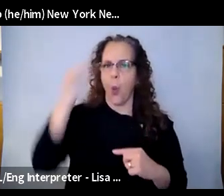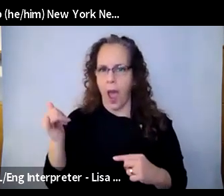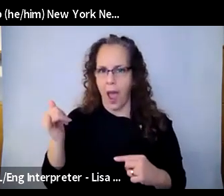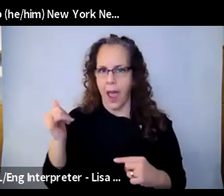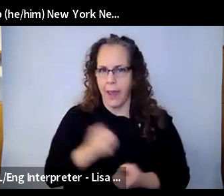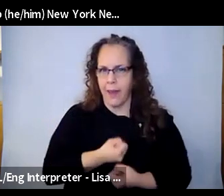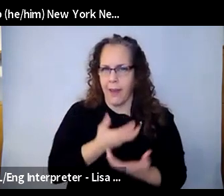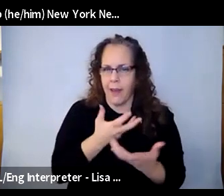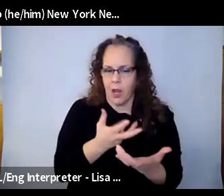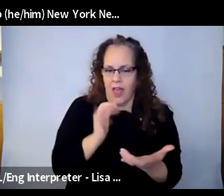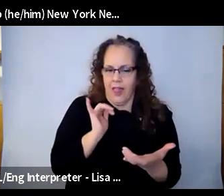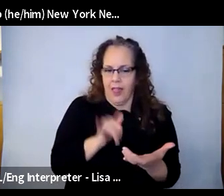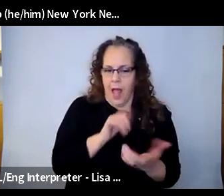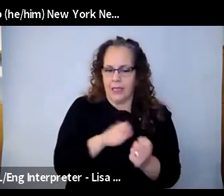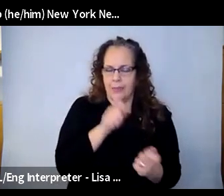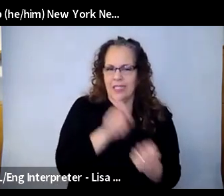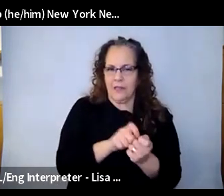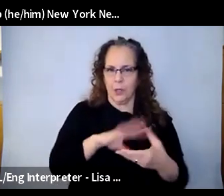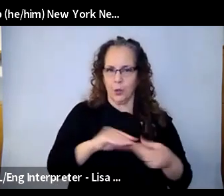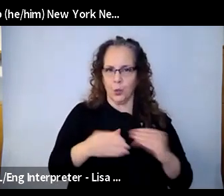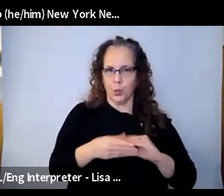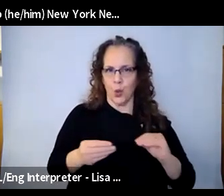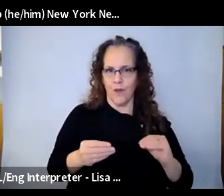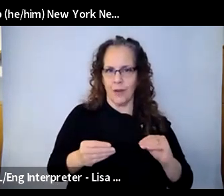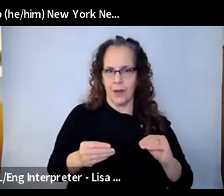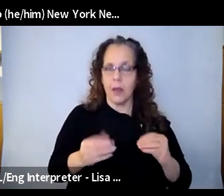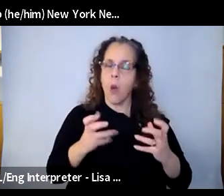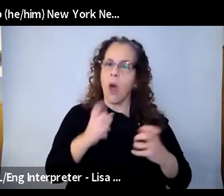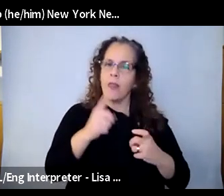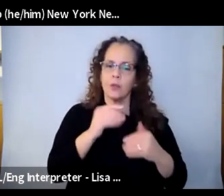processing, and encourage them not to share something that it's